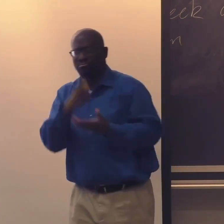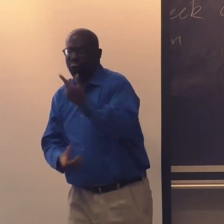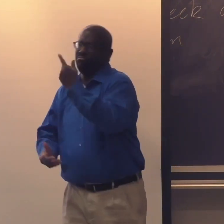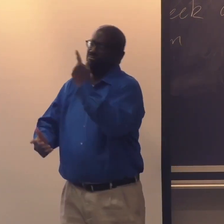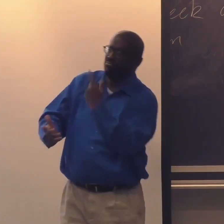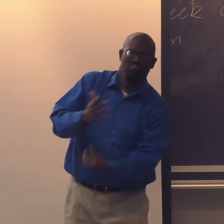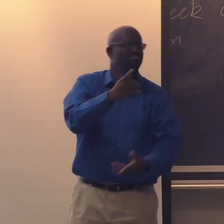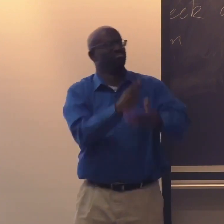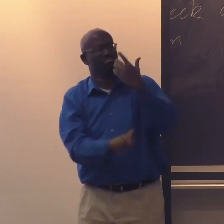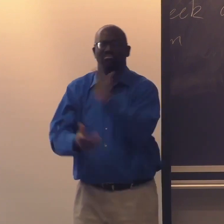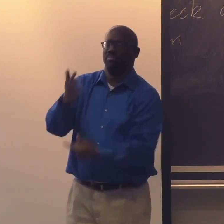to talk about these things.